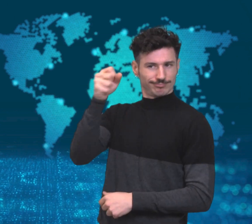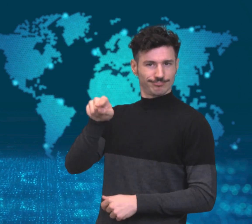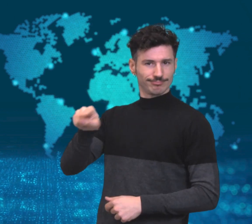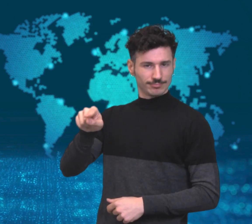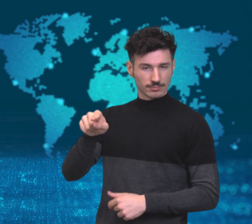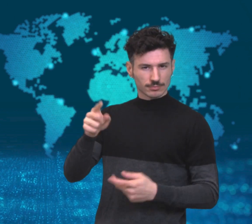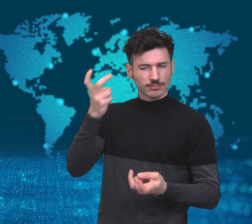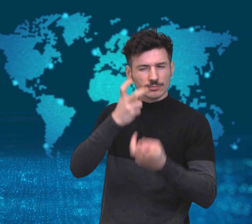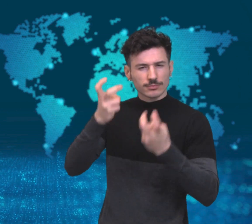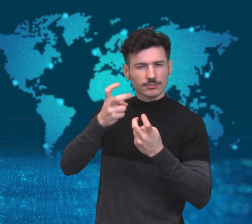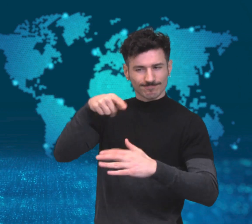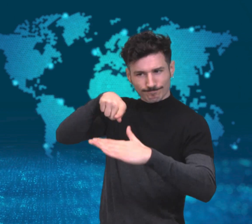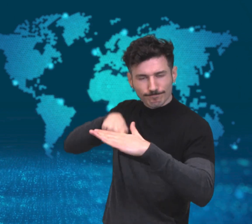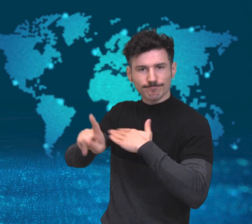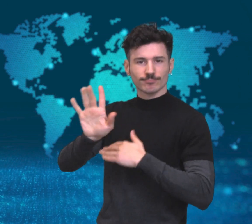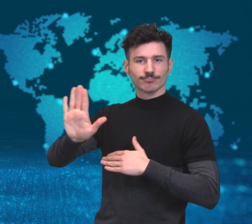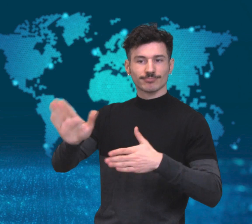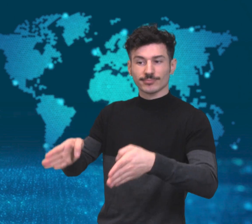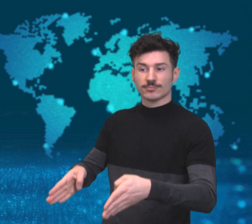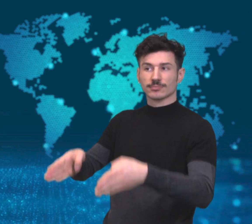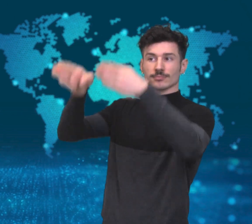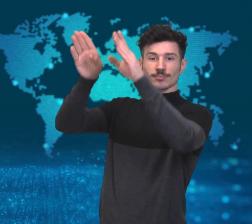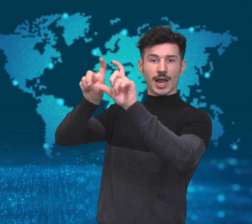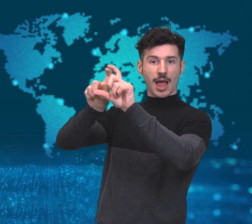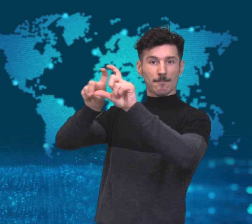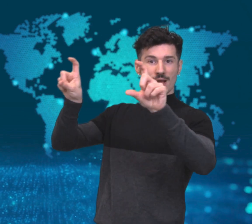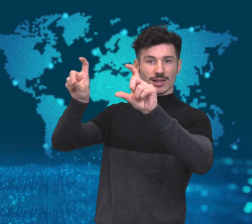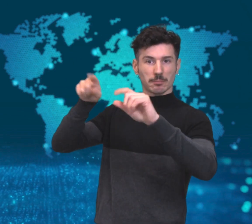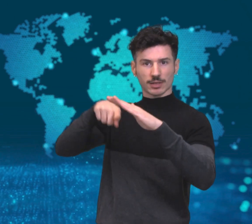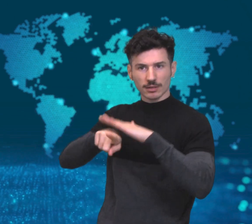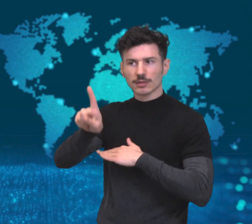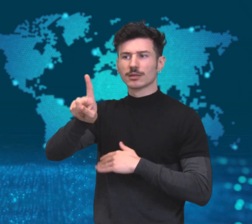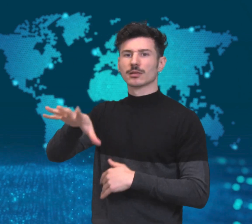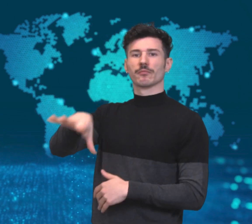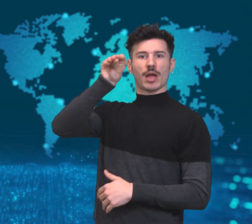German authorities took place to capture him.